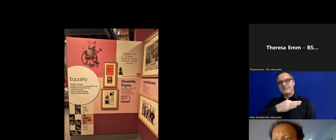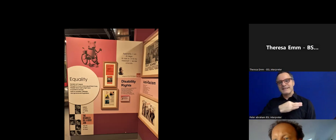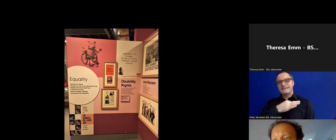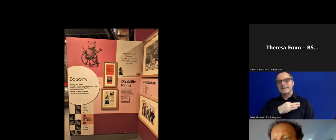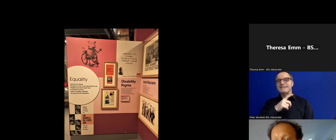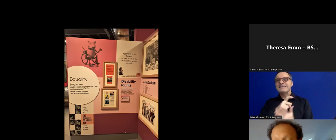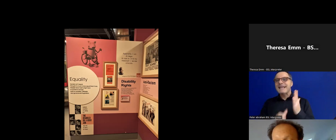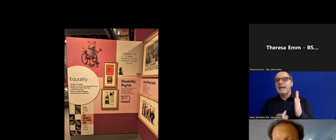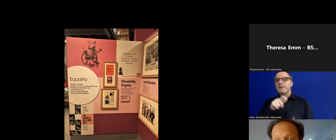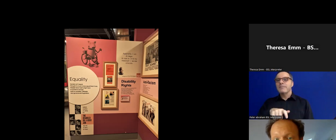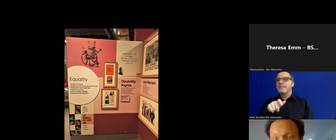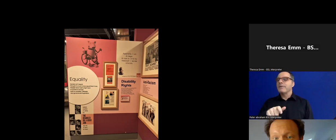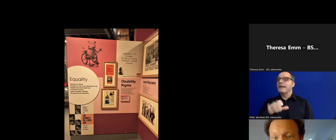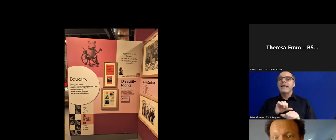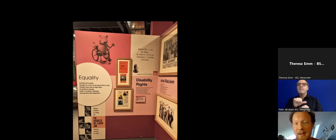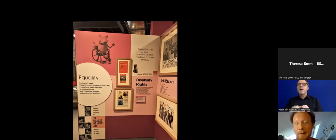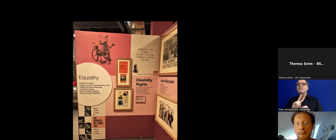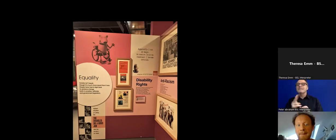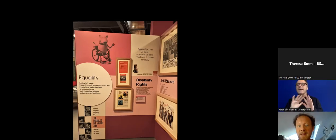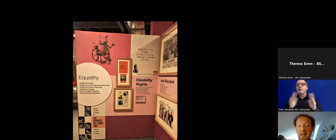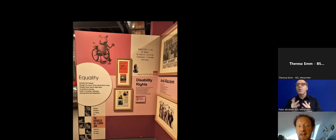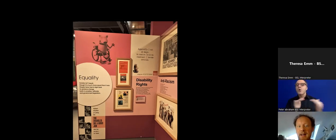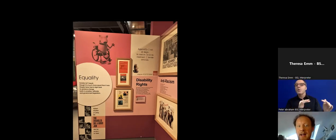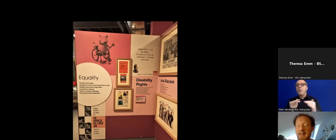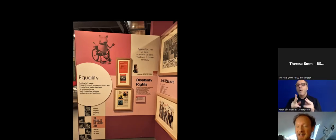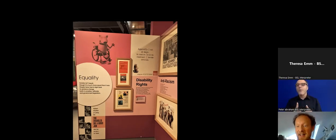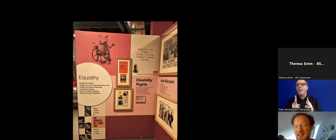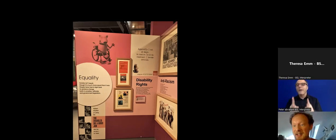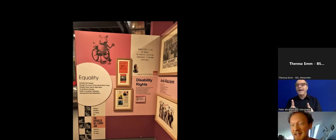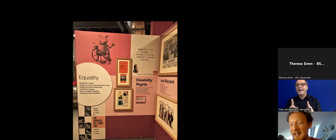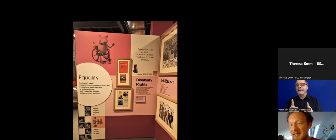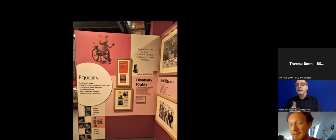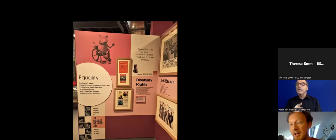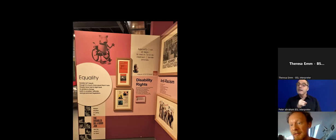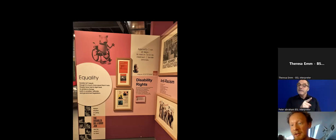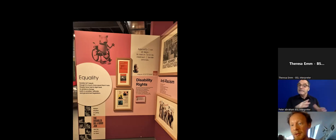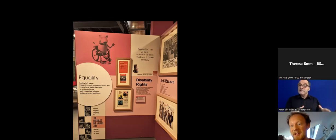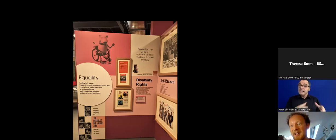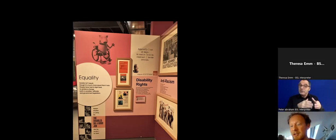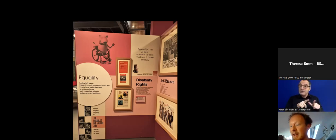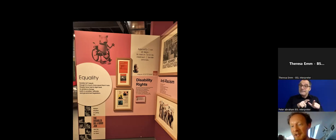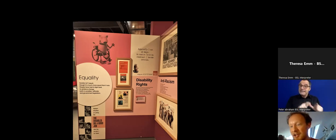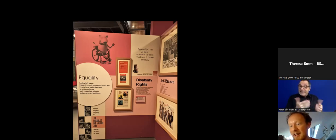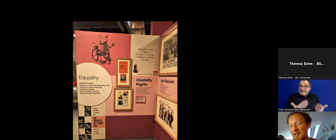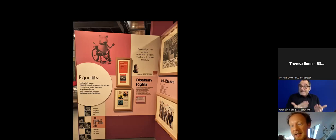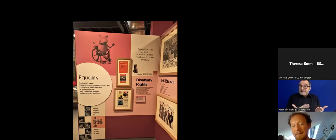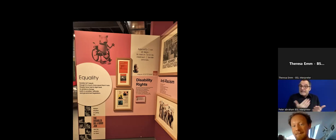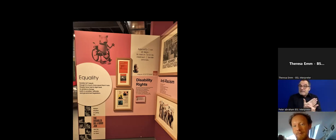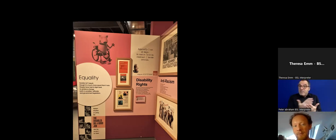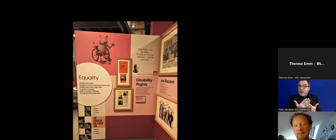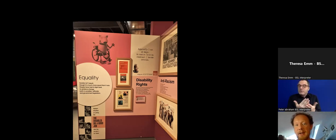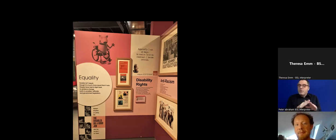War focus. This section still exists as part of our equality section, we haven't changed it yet,